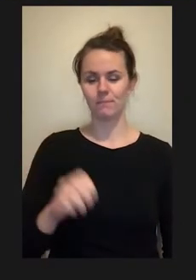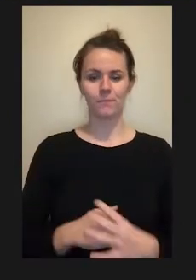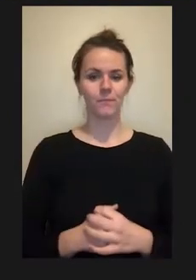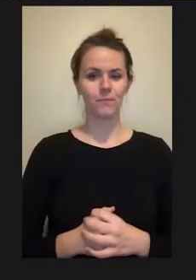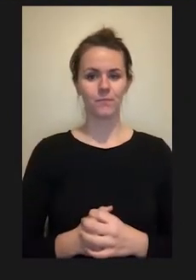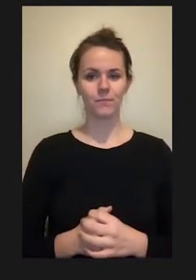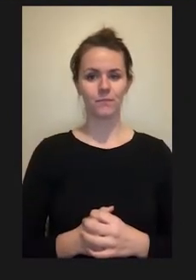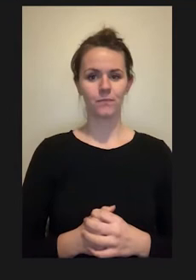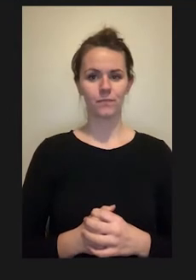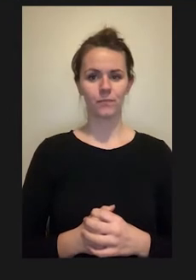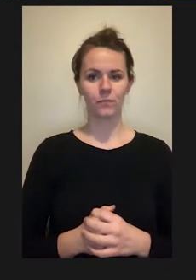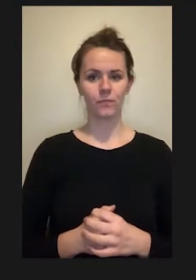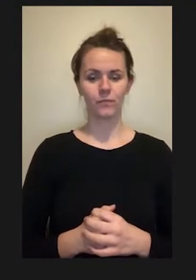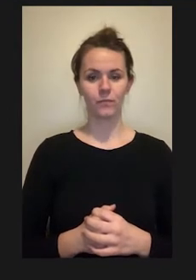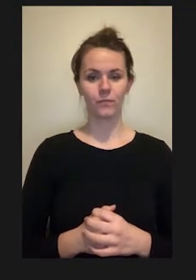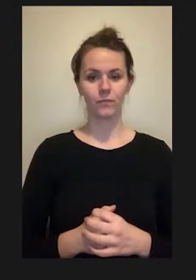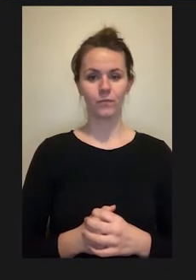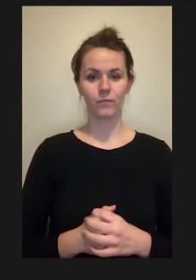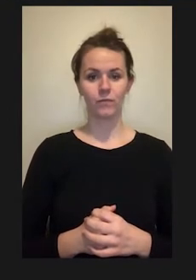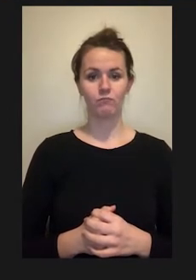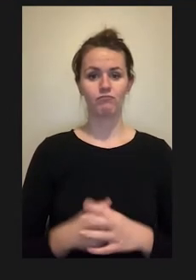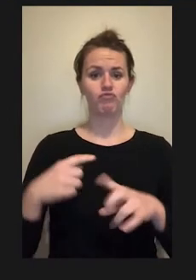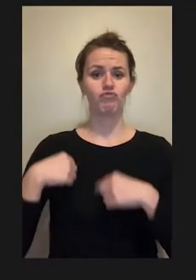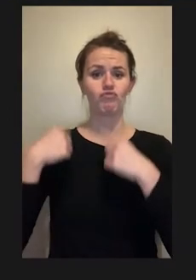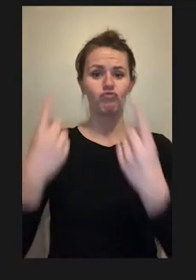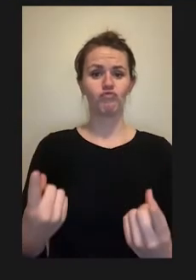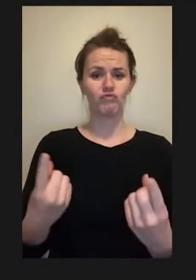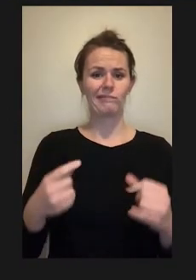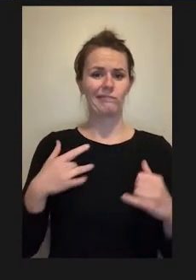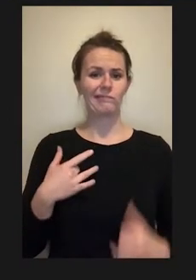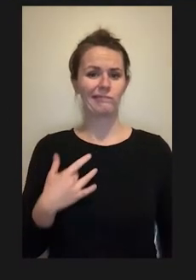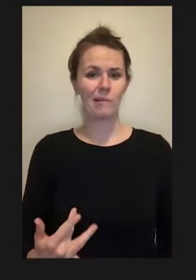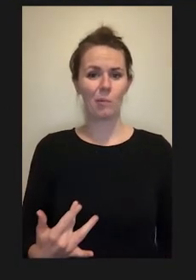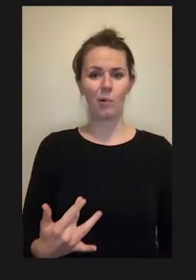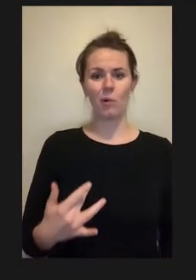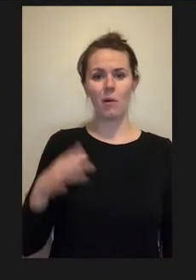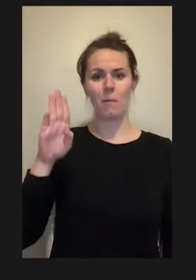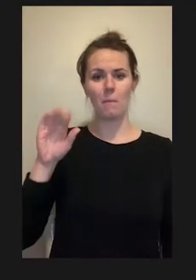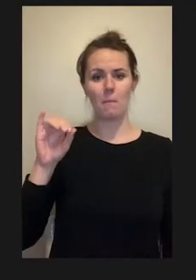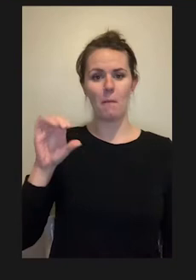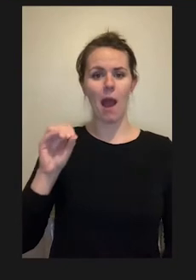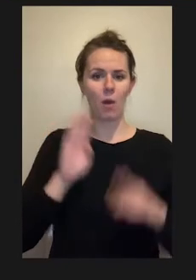Traditional biomedical lab environments or wet labs are pervasive